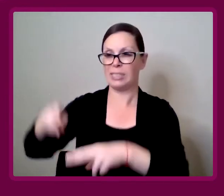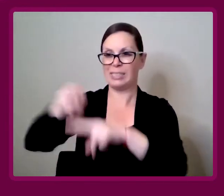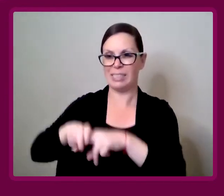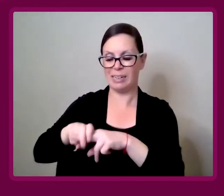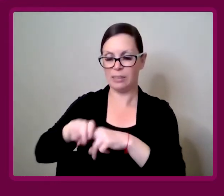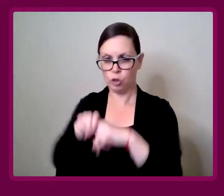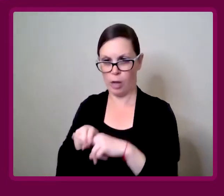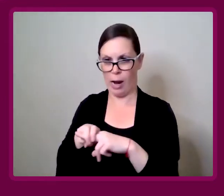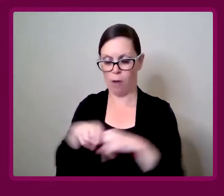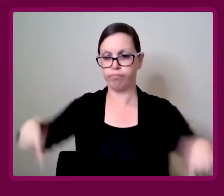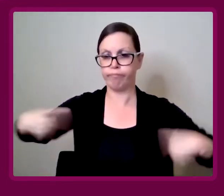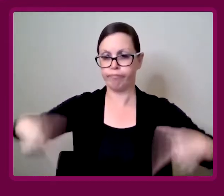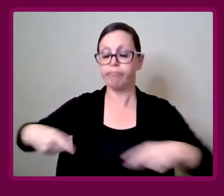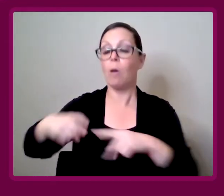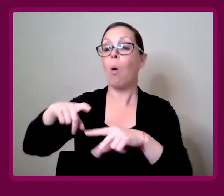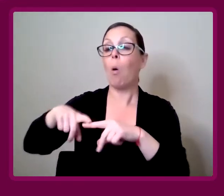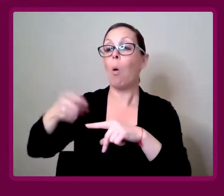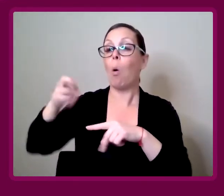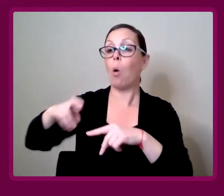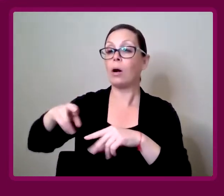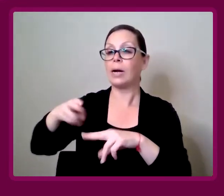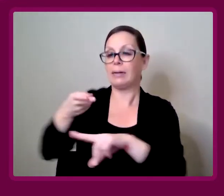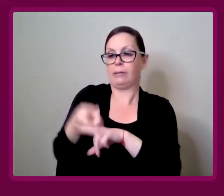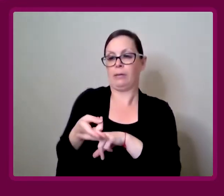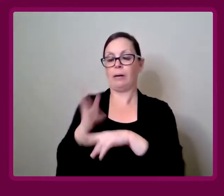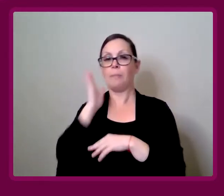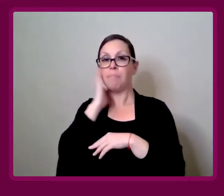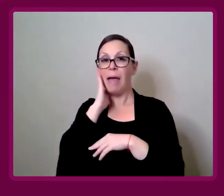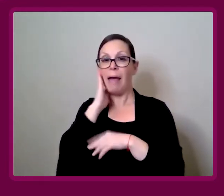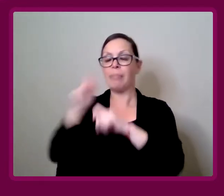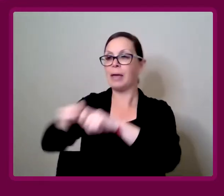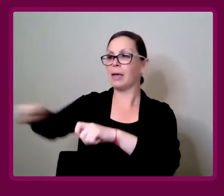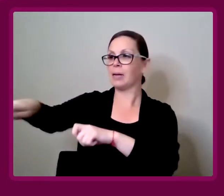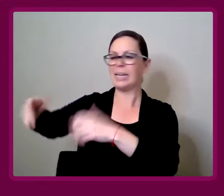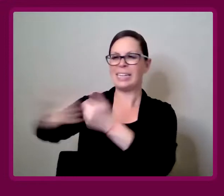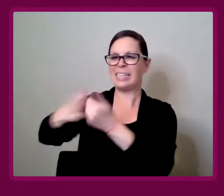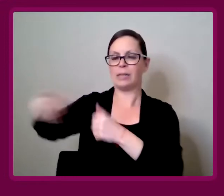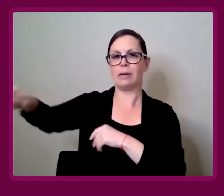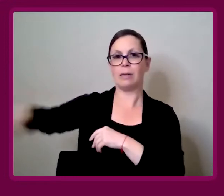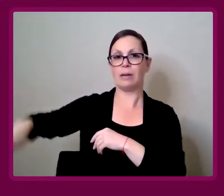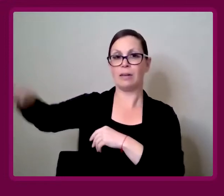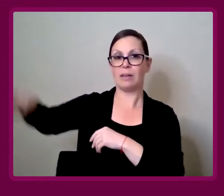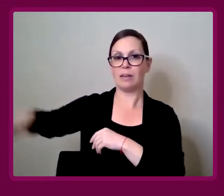see out to the world, or be able to have fresh air coming in that they can choose to adapt,